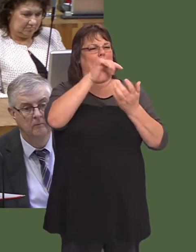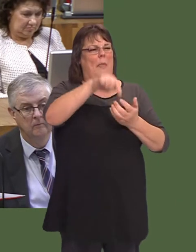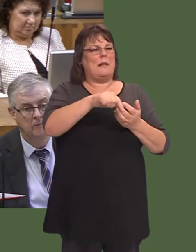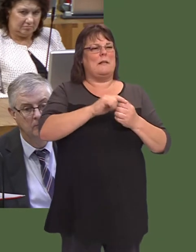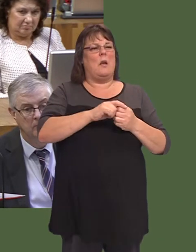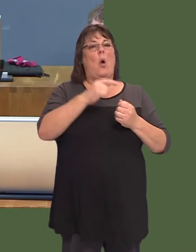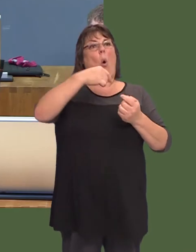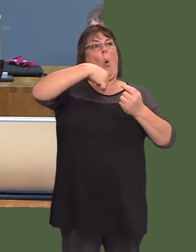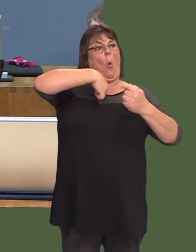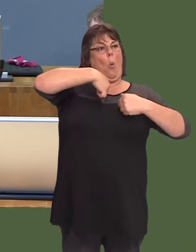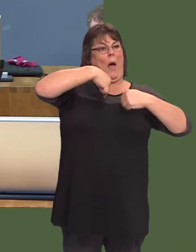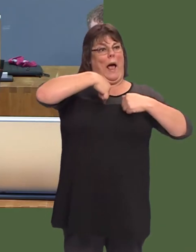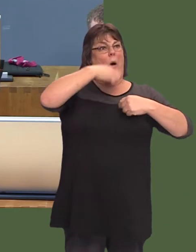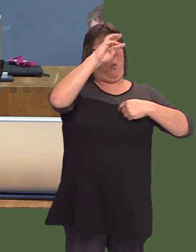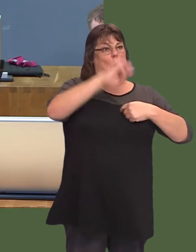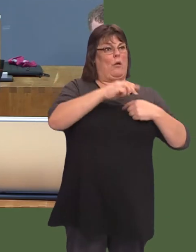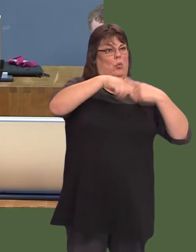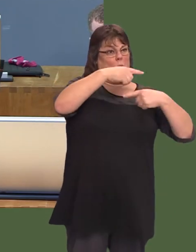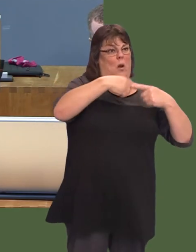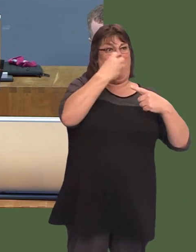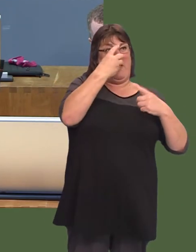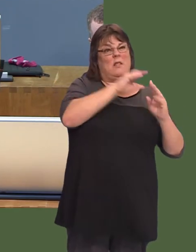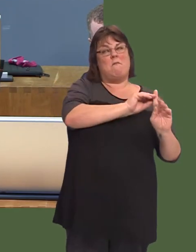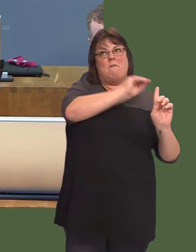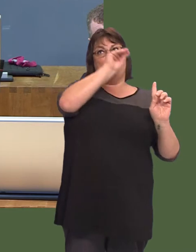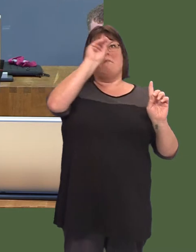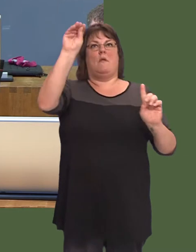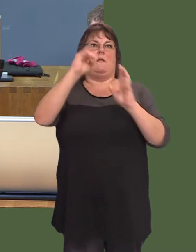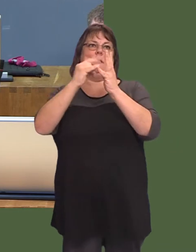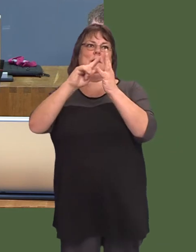So, I donít accept that this is an import-export issue.